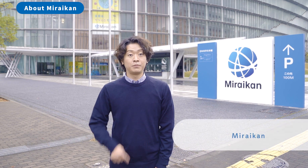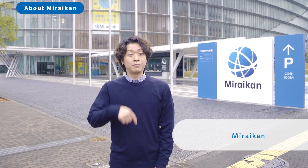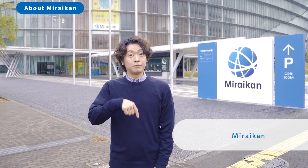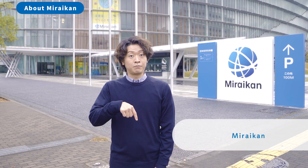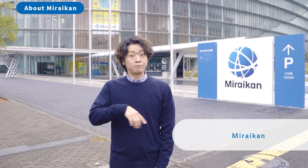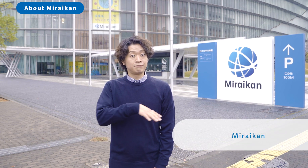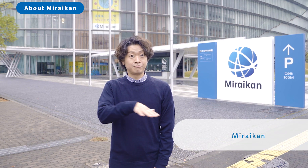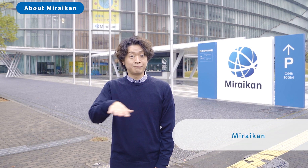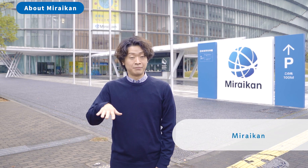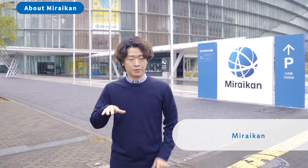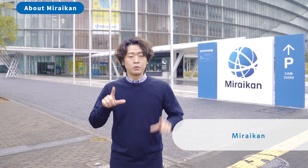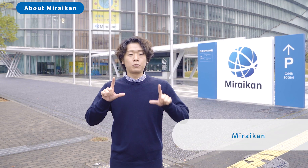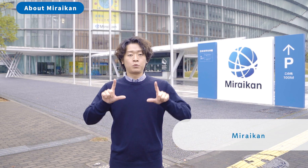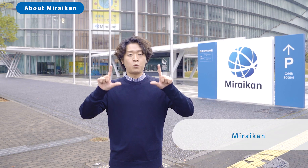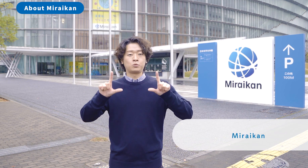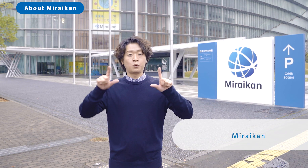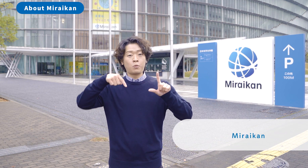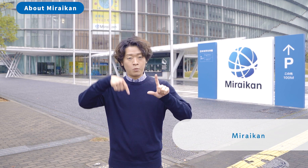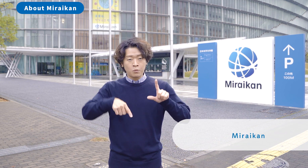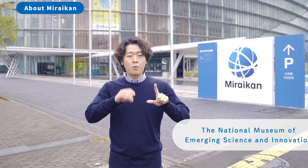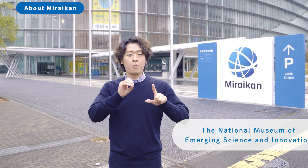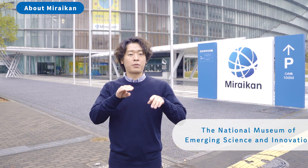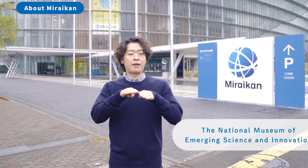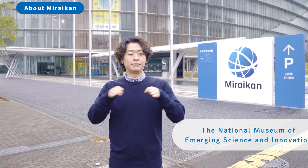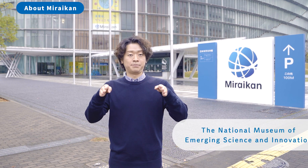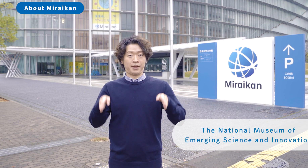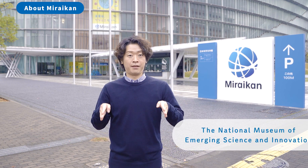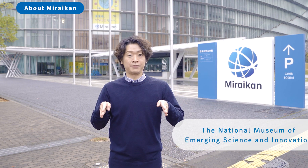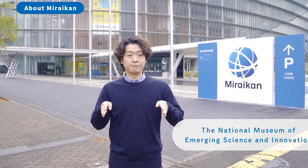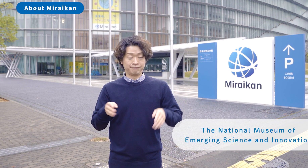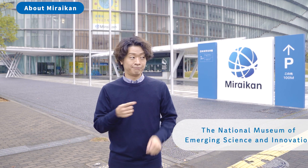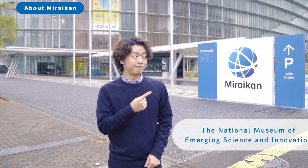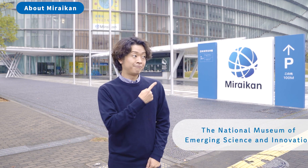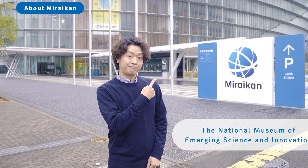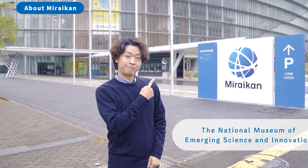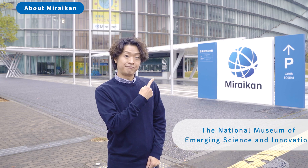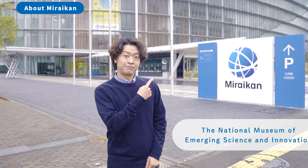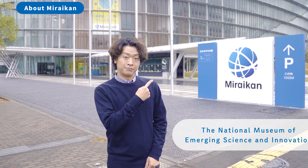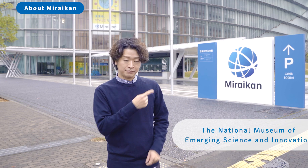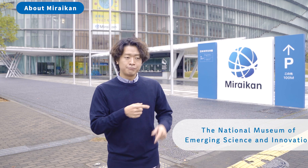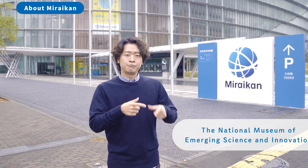Miraikan The National Museum of Emerging Science and Innovation